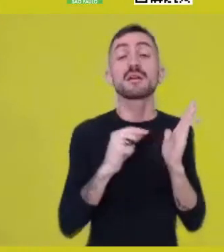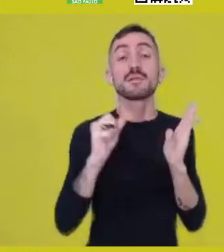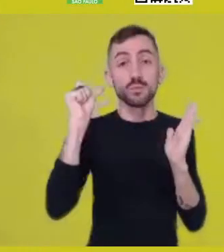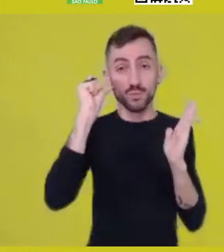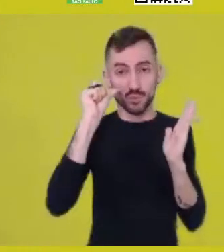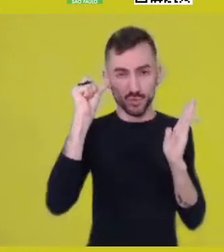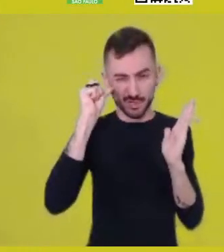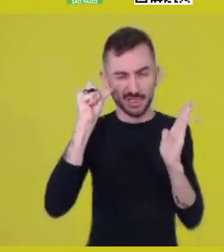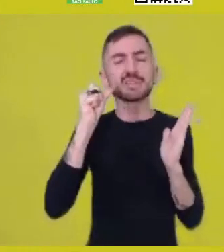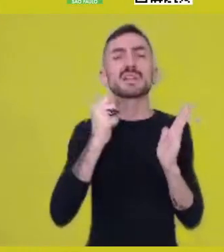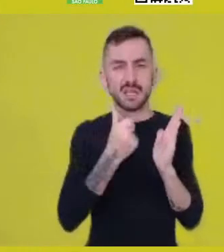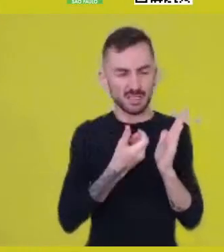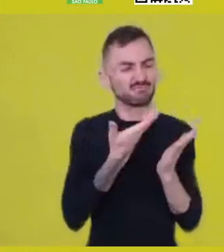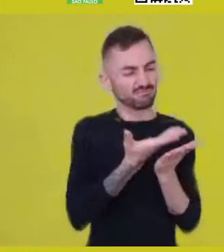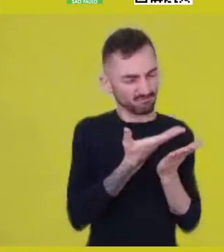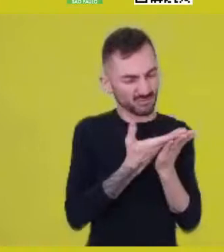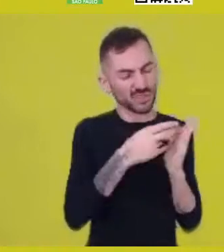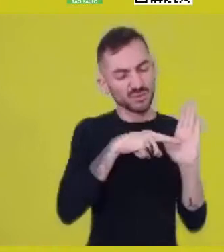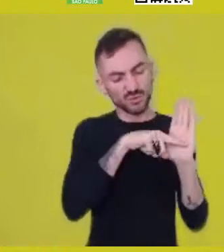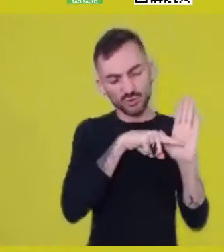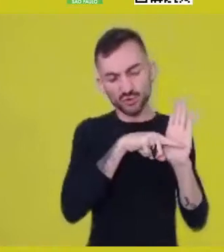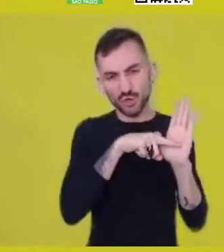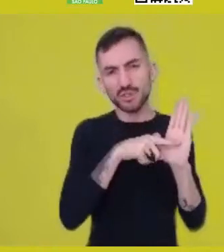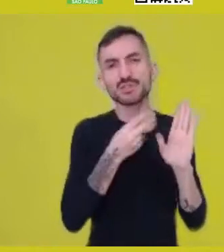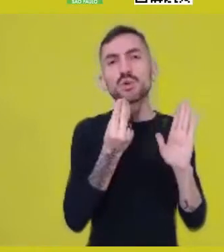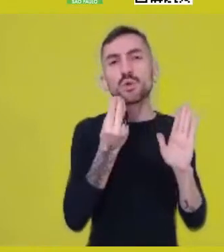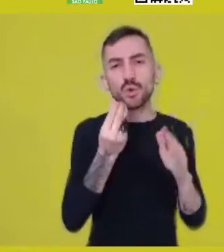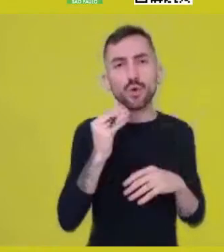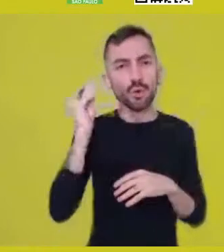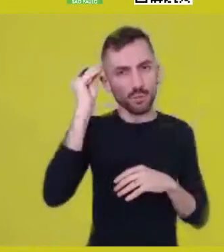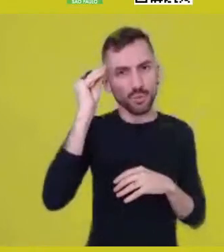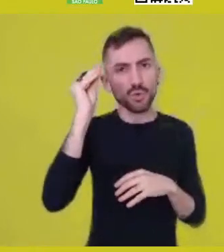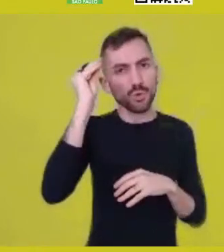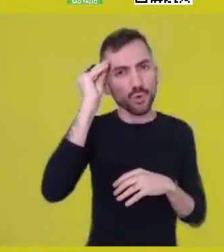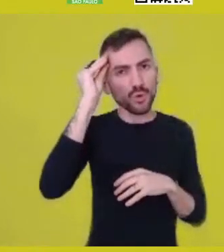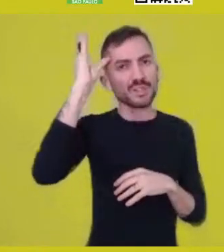of quilombo ontologies and epistemologies